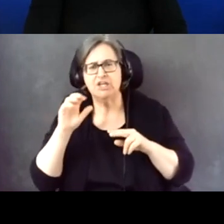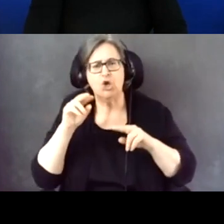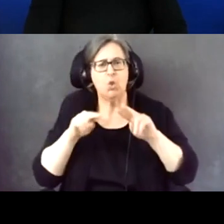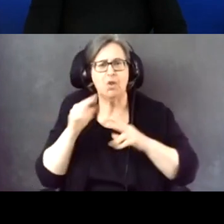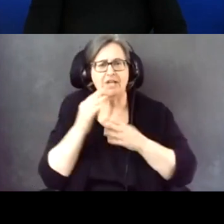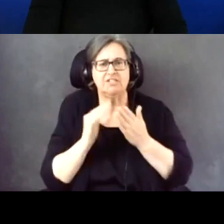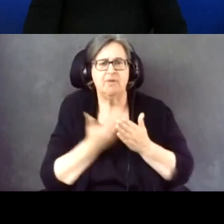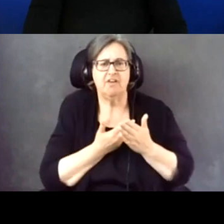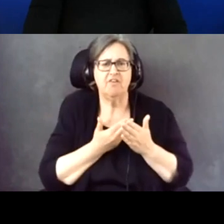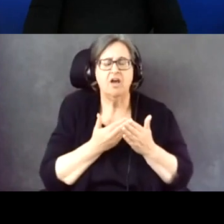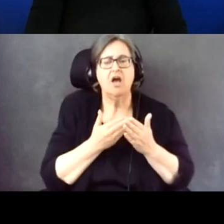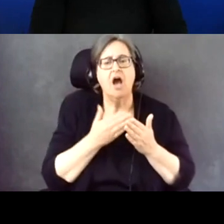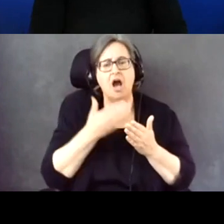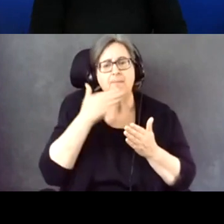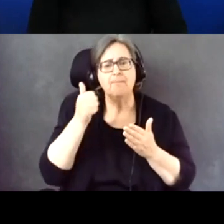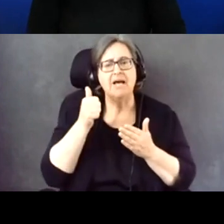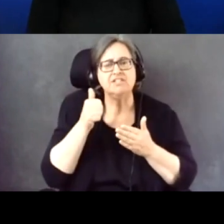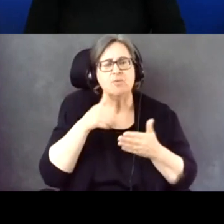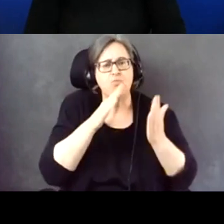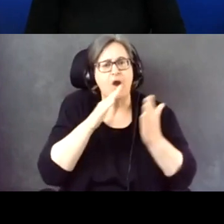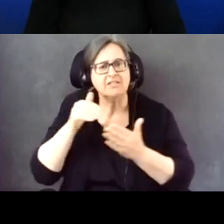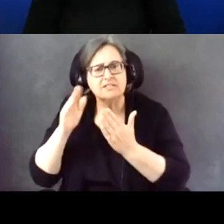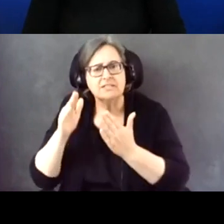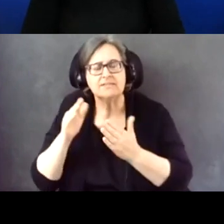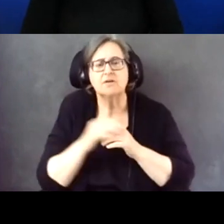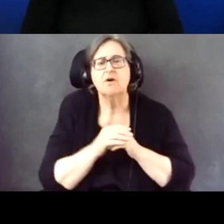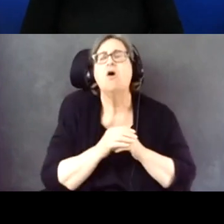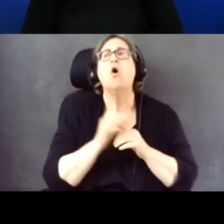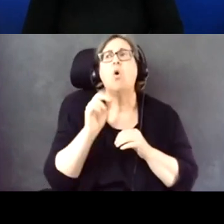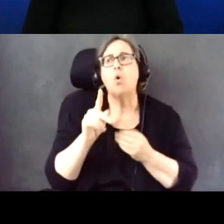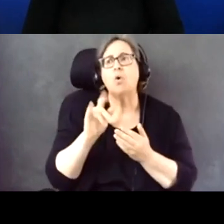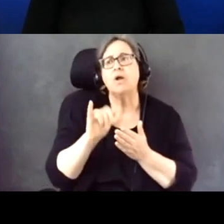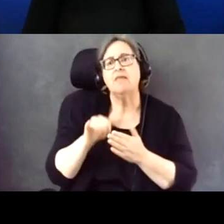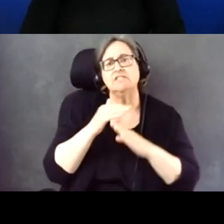Clearinghouse best practices, and saying, okay, well this is a barrier that we're facing